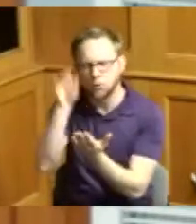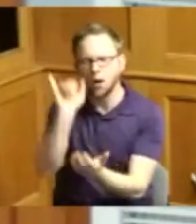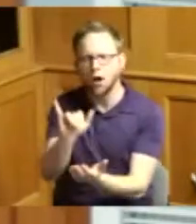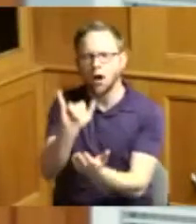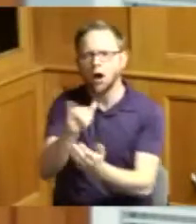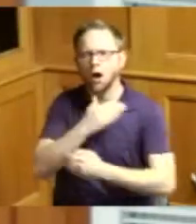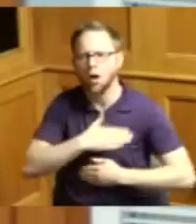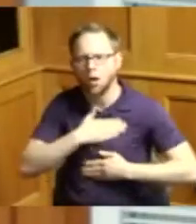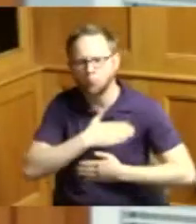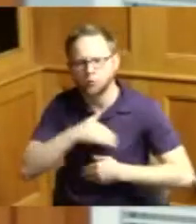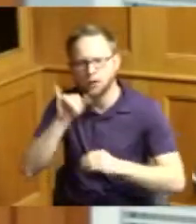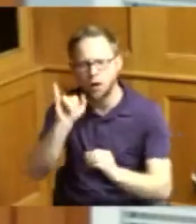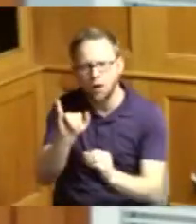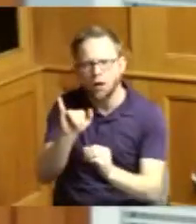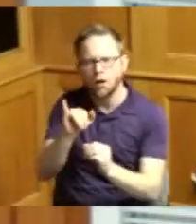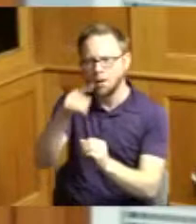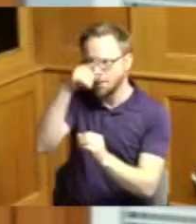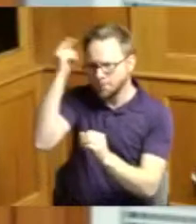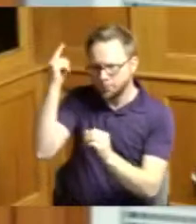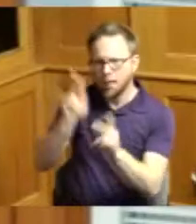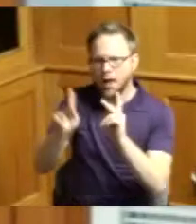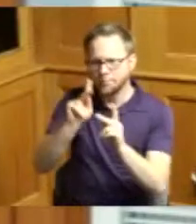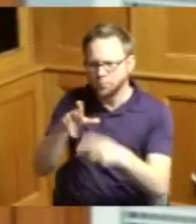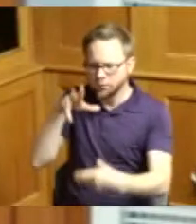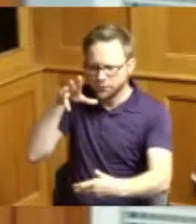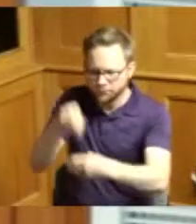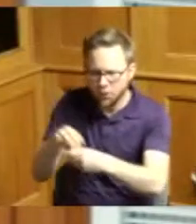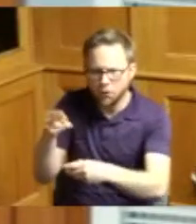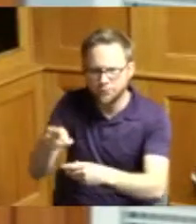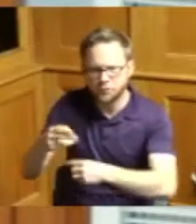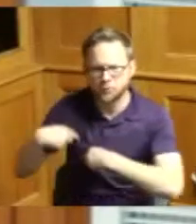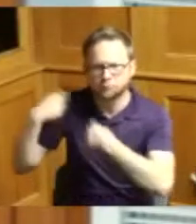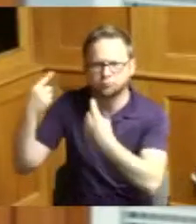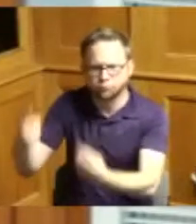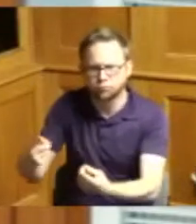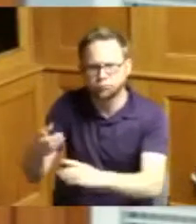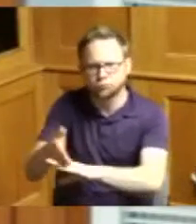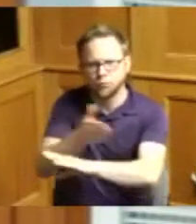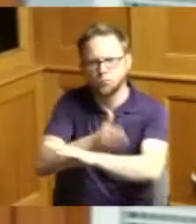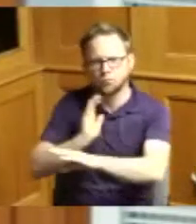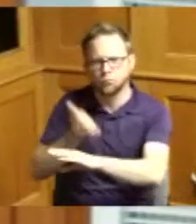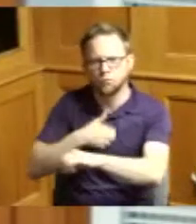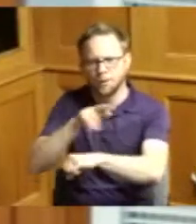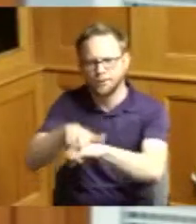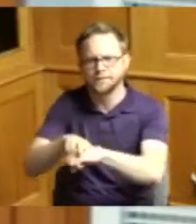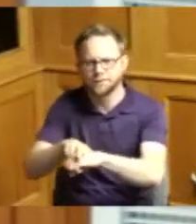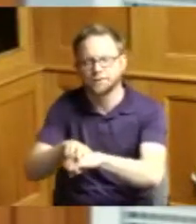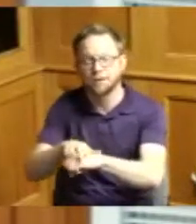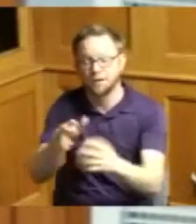of the contributions of black Americans to our nation the American experience and character